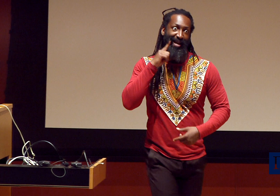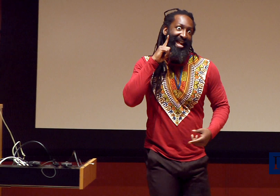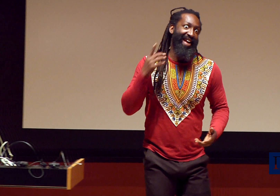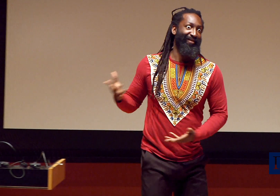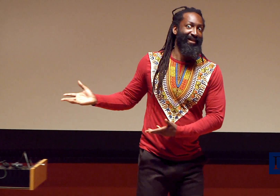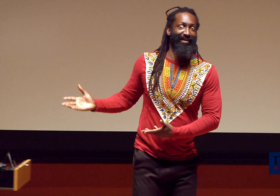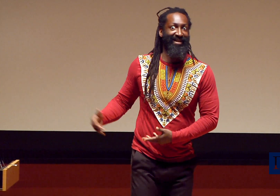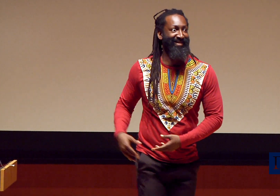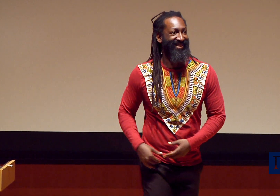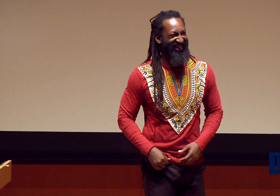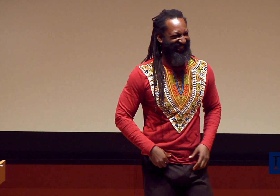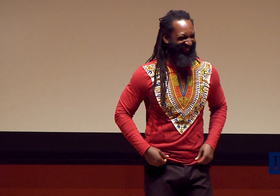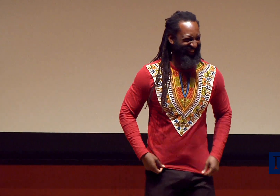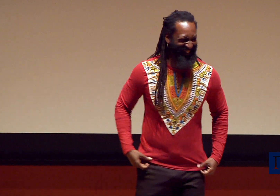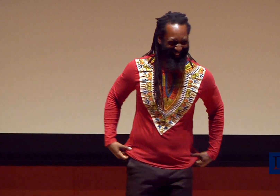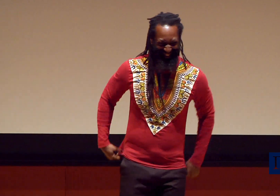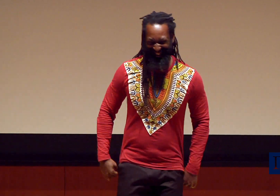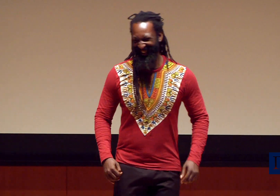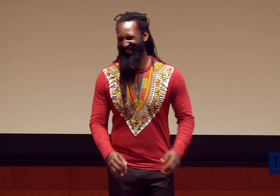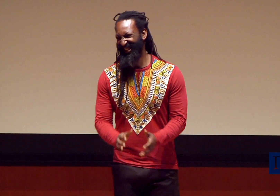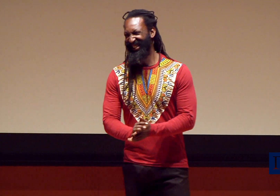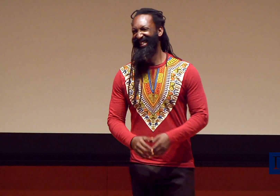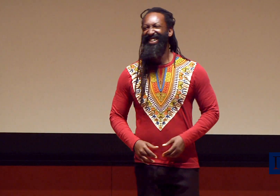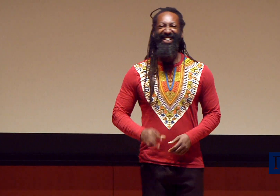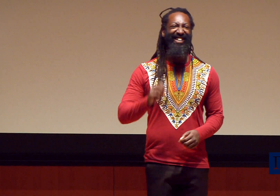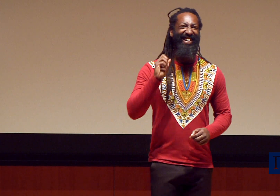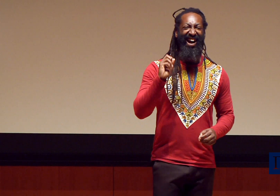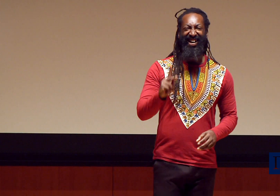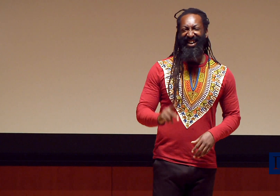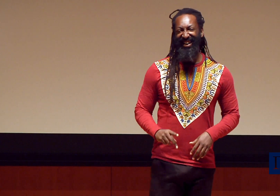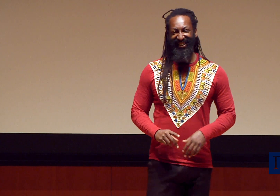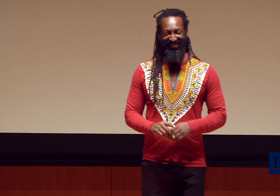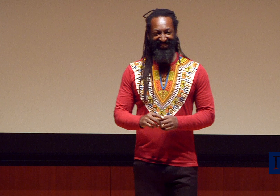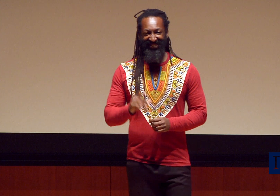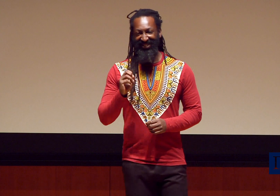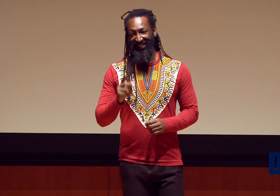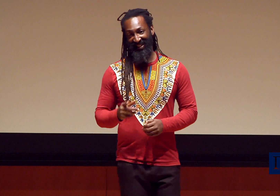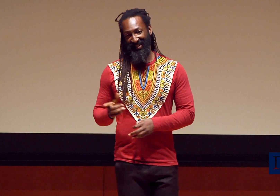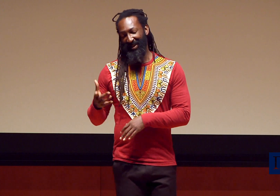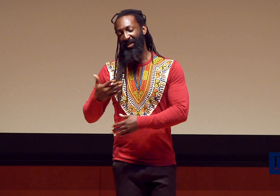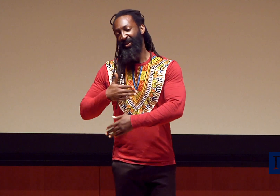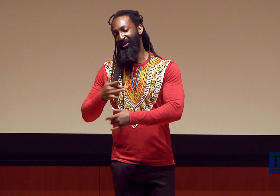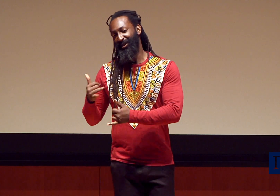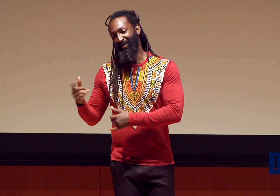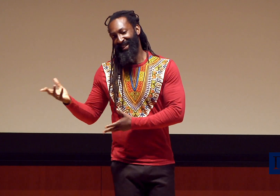I’m Deaf. I didn’t know there was something else going on. Sorry.